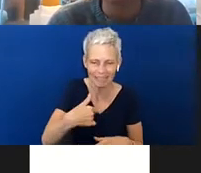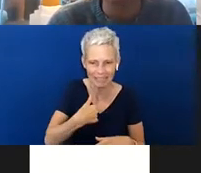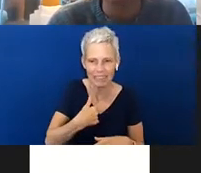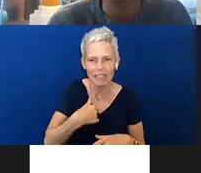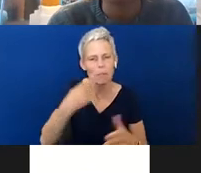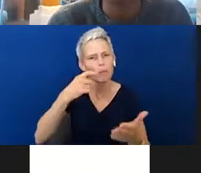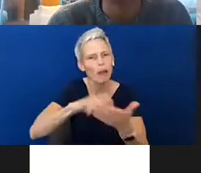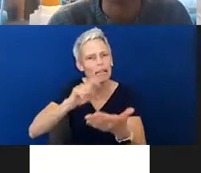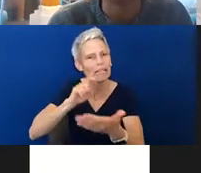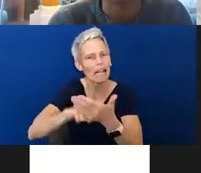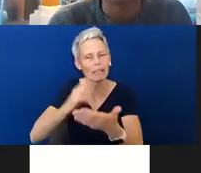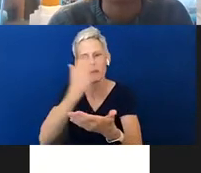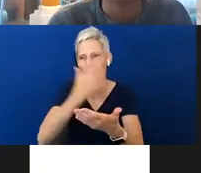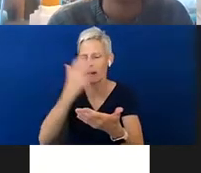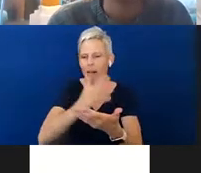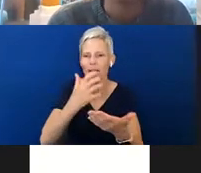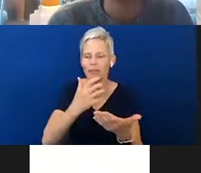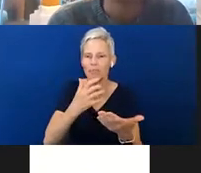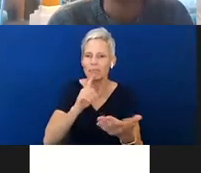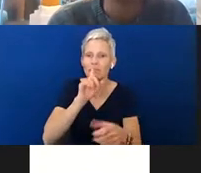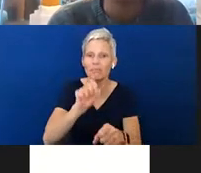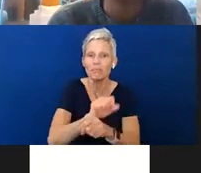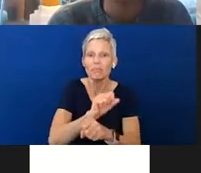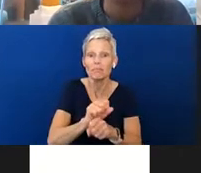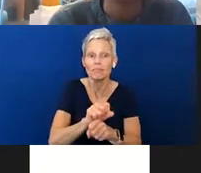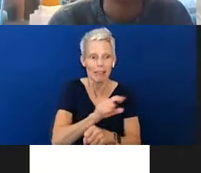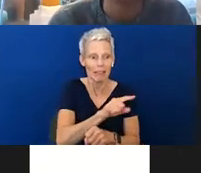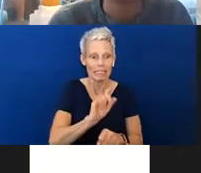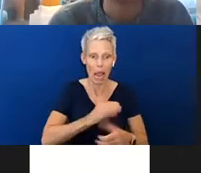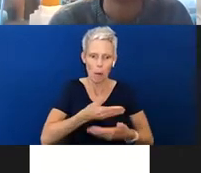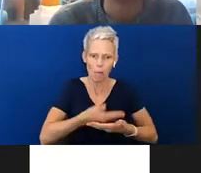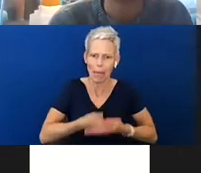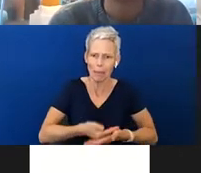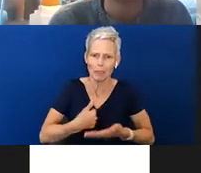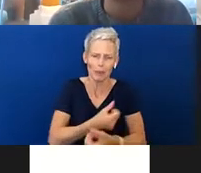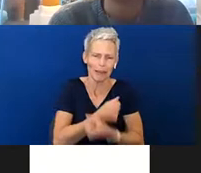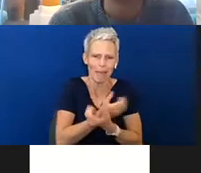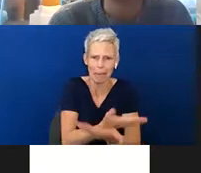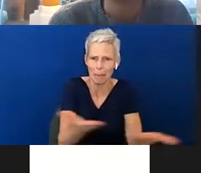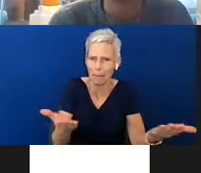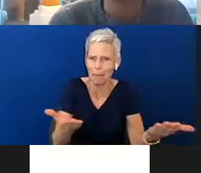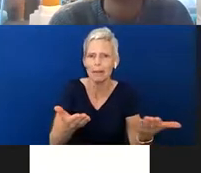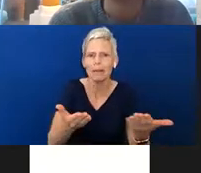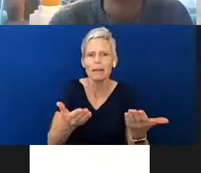right. That it is, these are our babies, we love them. But I think it's important too for parents